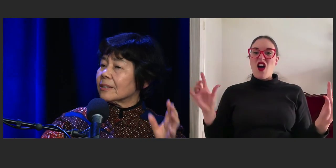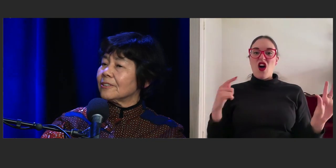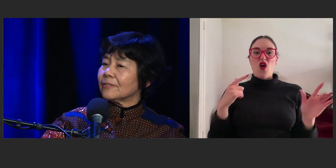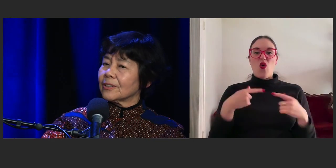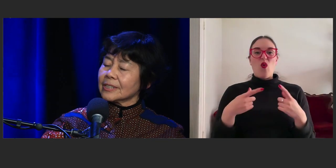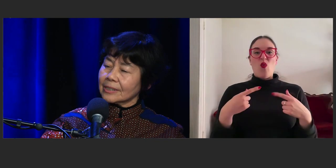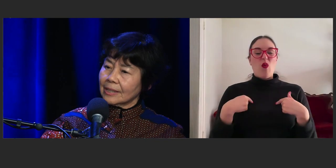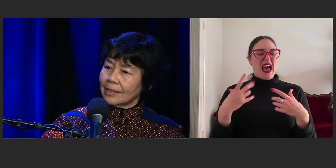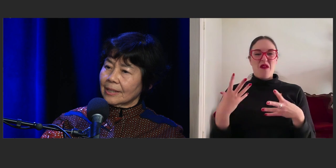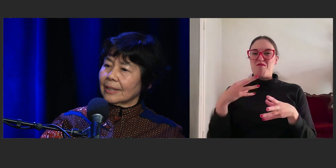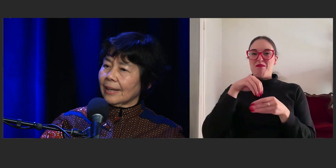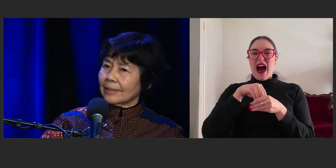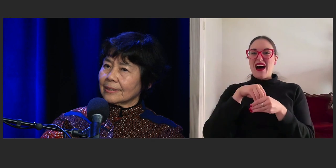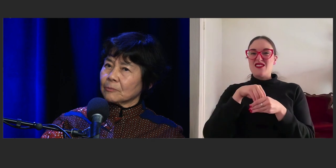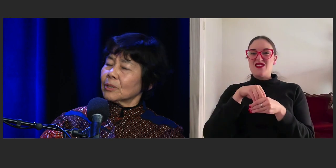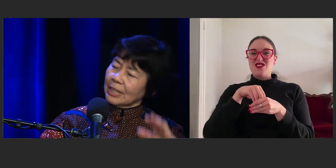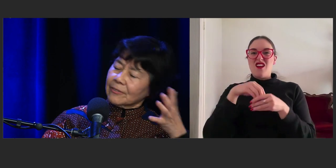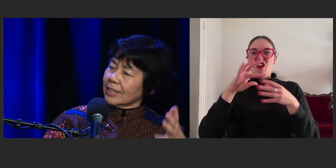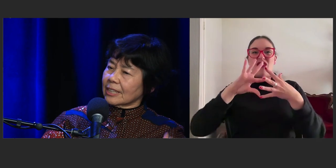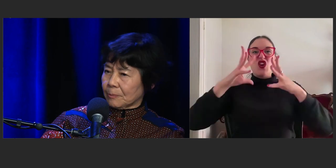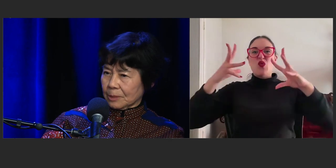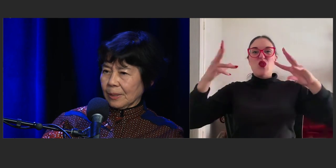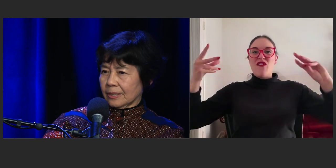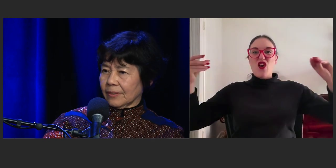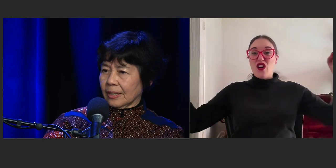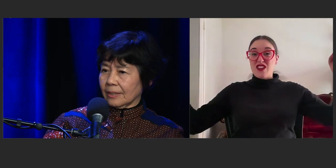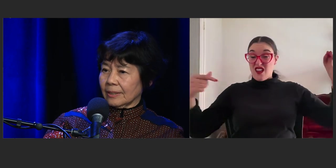in the universe and put everything to perspective again.